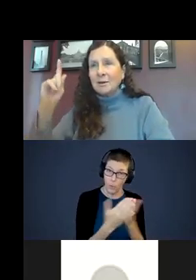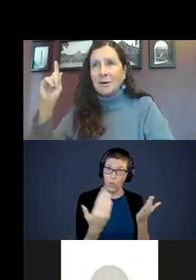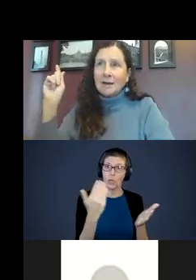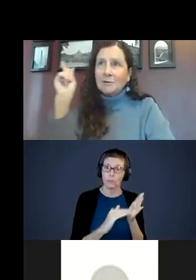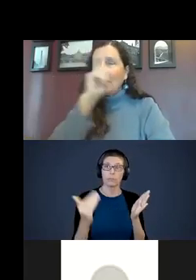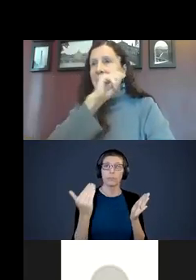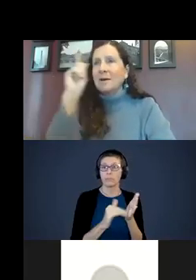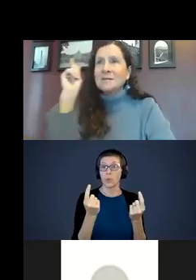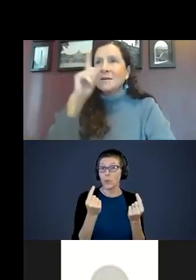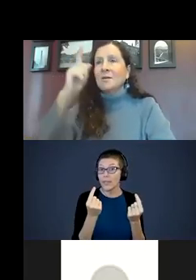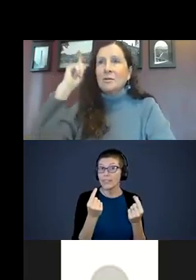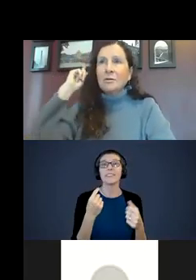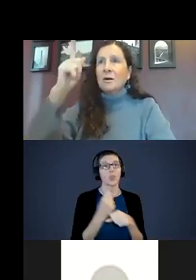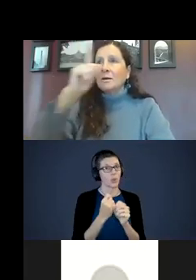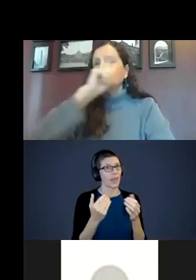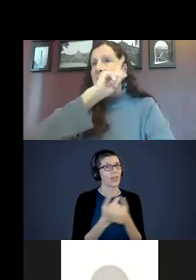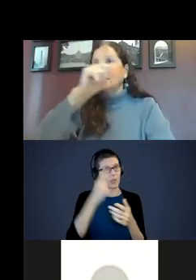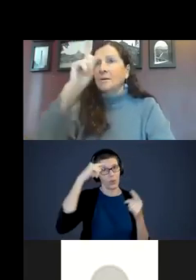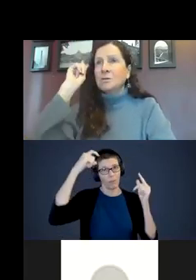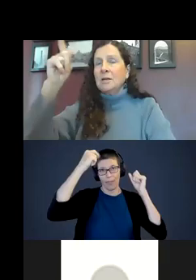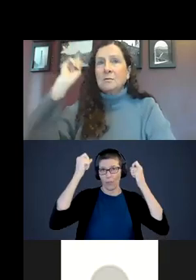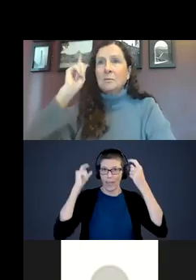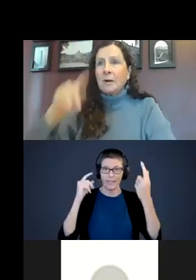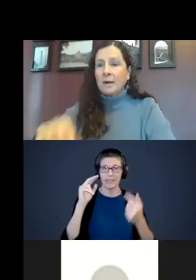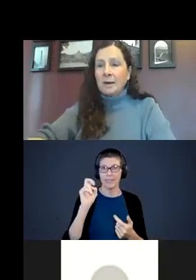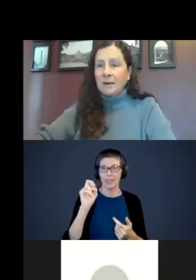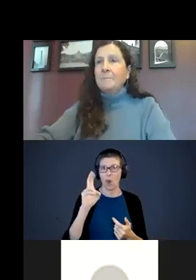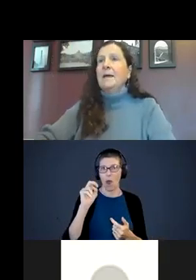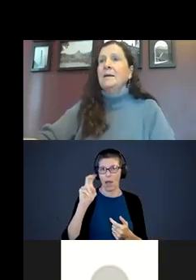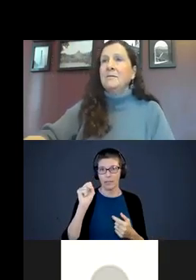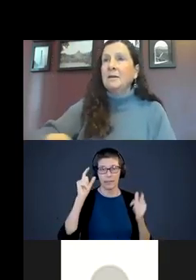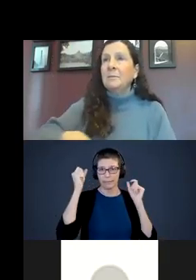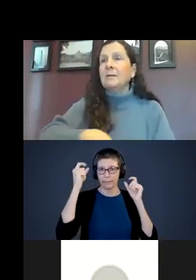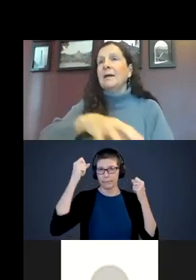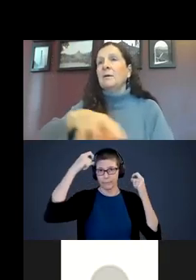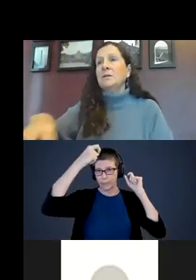Creating those pathways, neurons shooting through the brain and developing language,